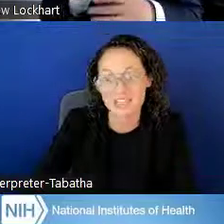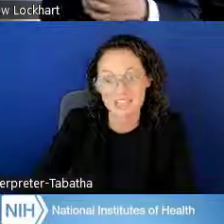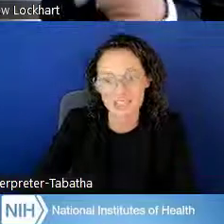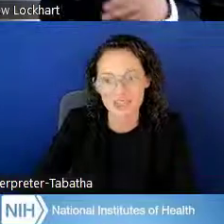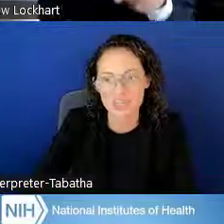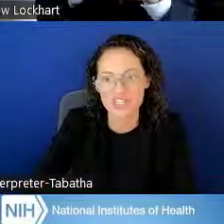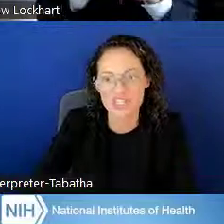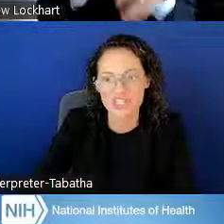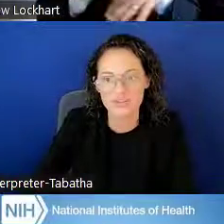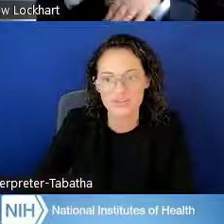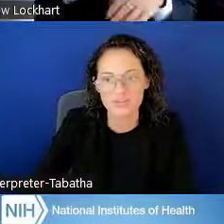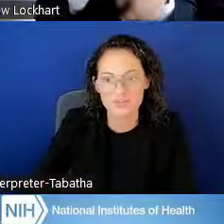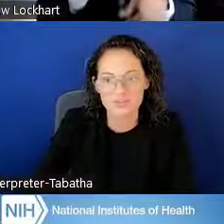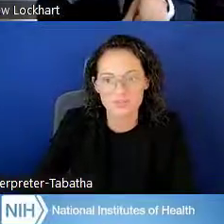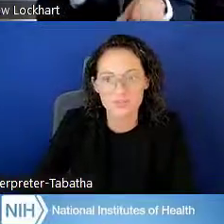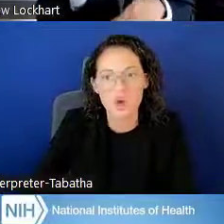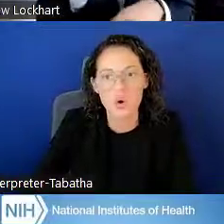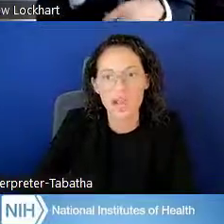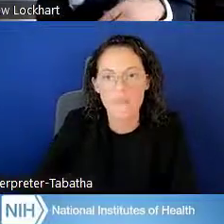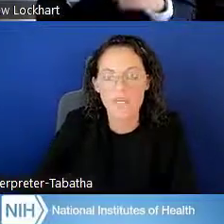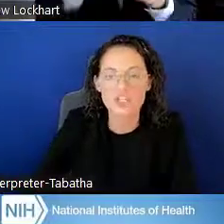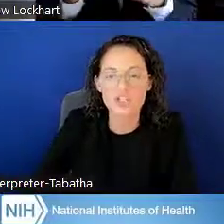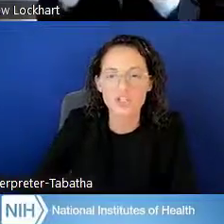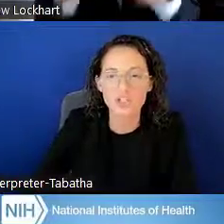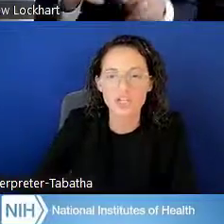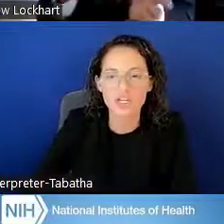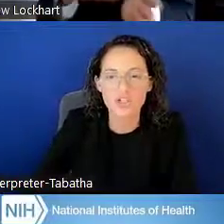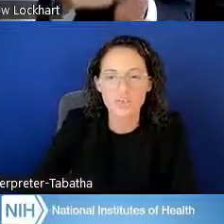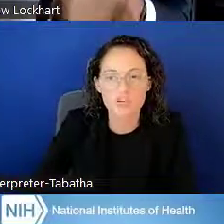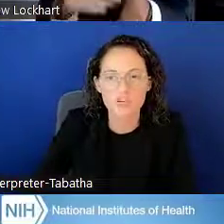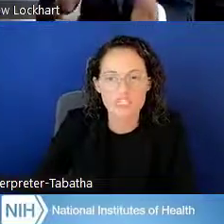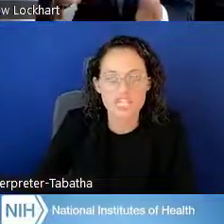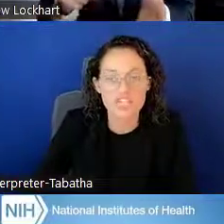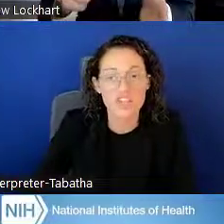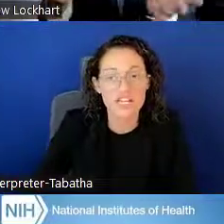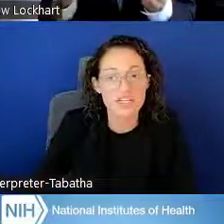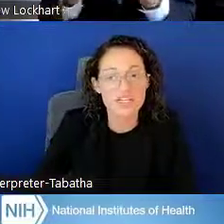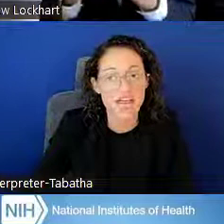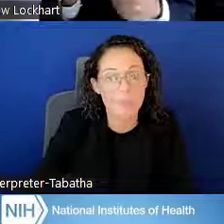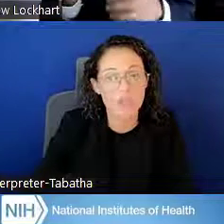Matthew Lockhart: That's a good question. So I mentioned earlier in the presentation that does happen.